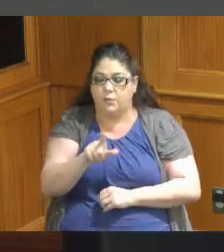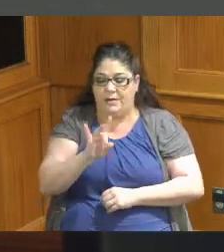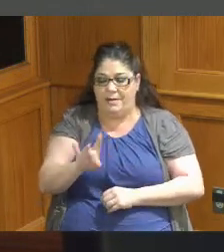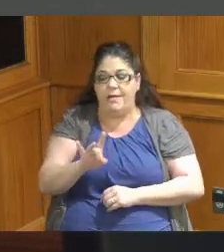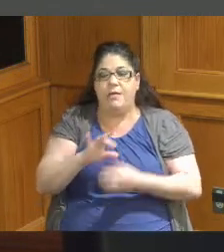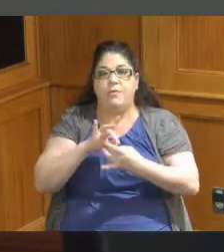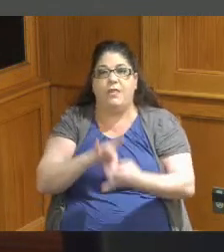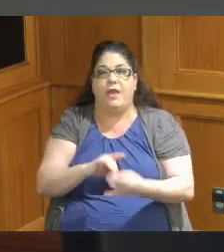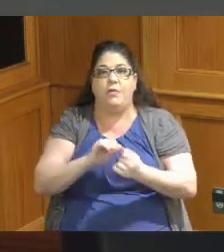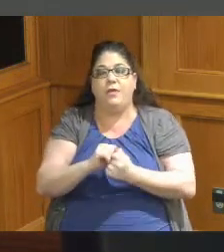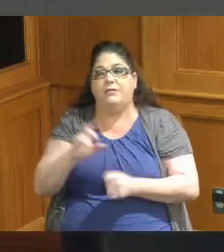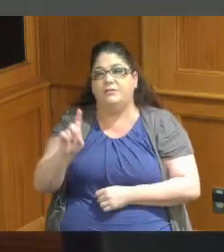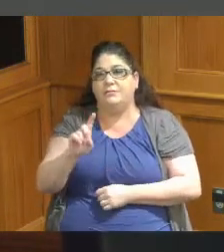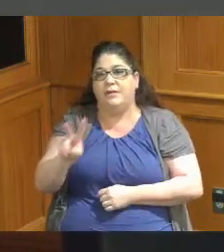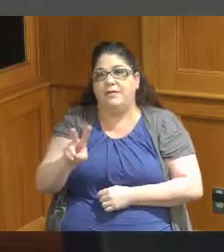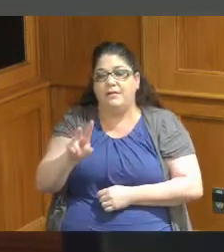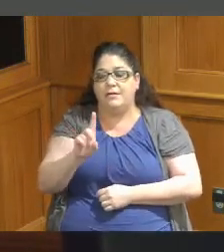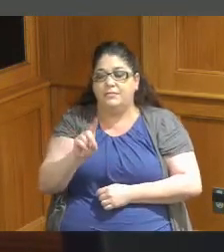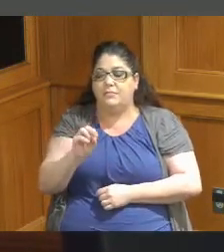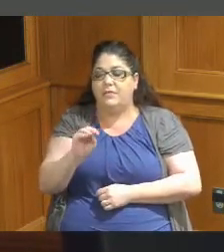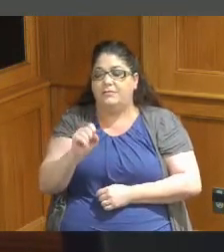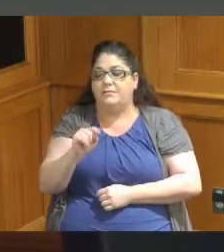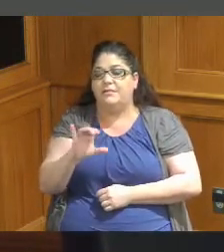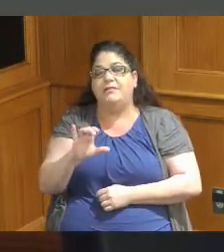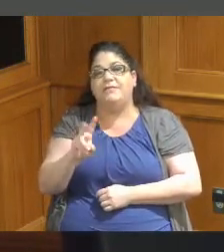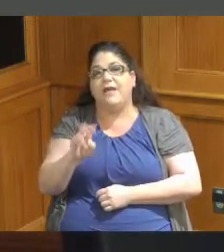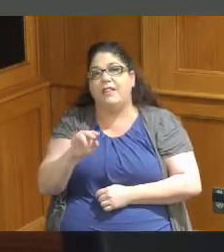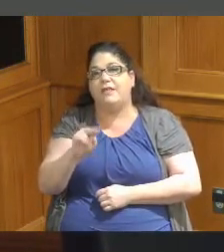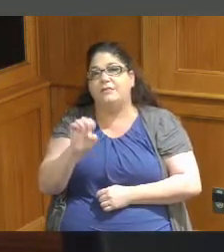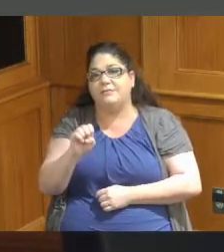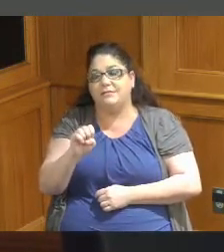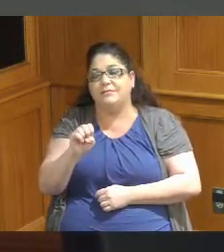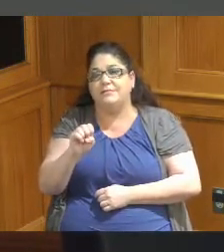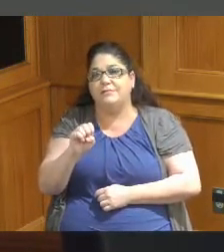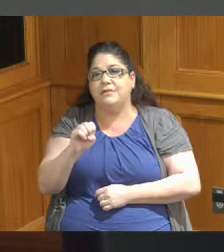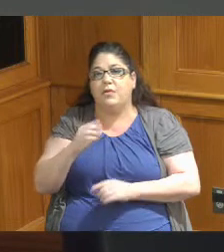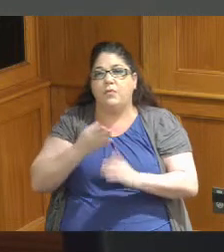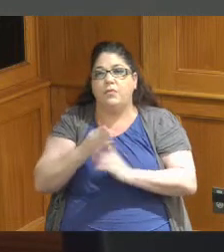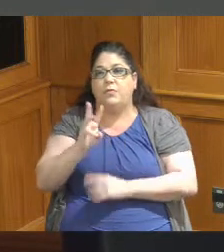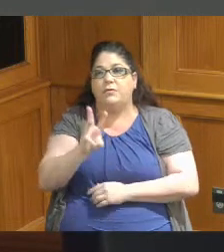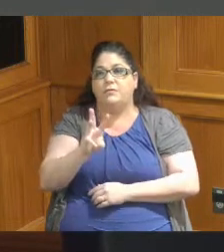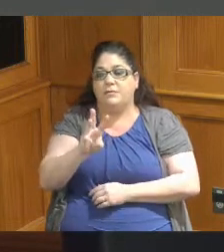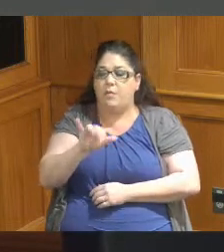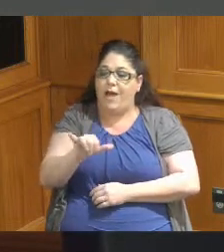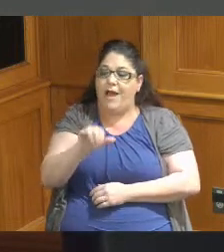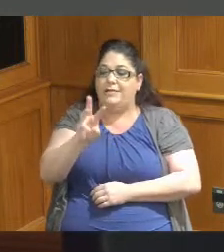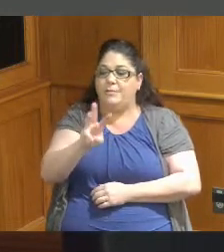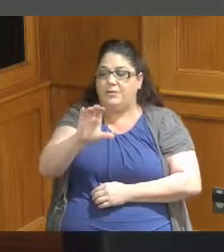to domestic violence education through the YWCA I raised that only because it was referenced at the